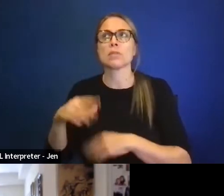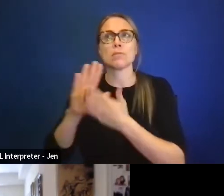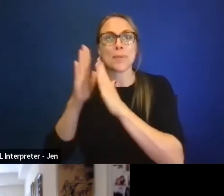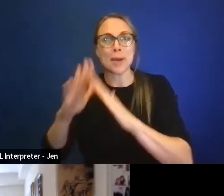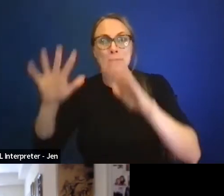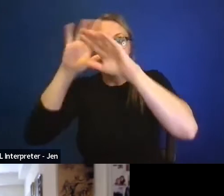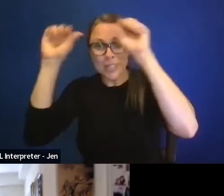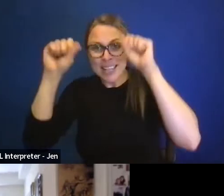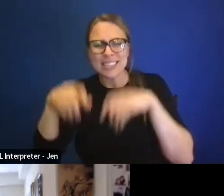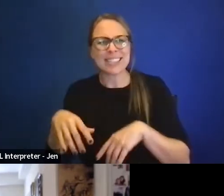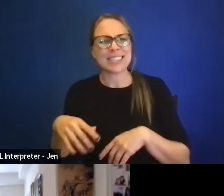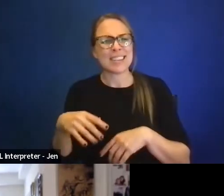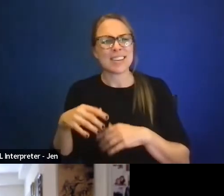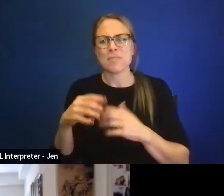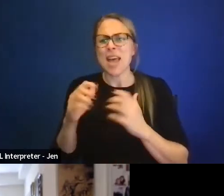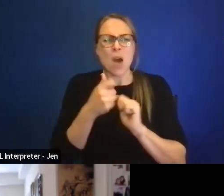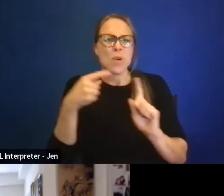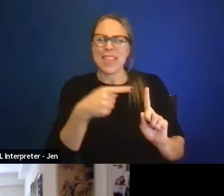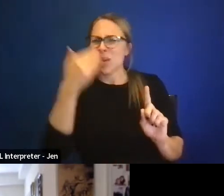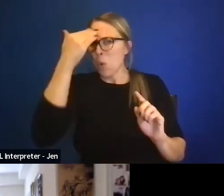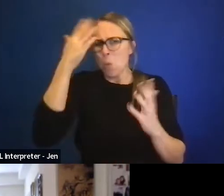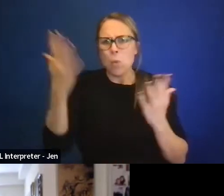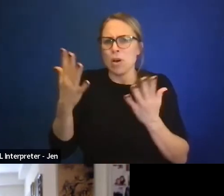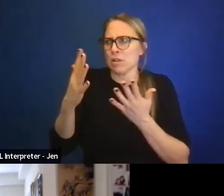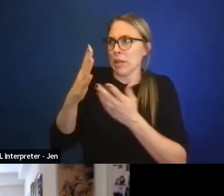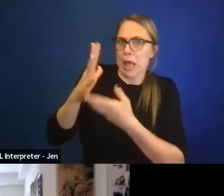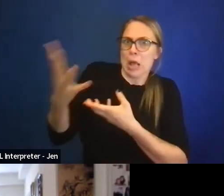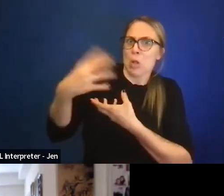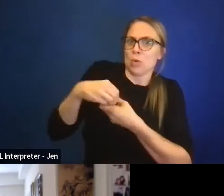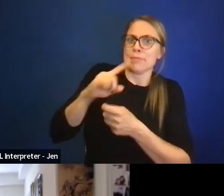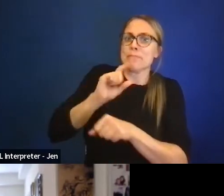what environment needs to be created in the schools that they're leading?